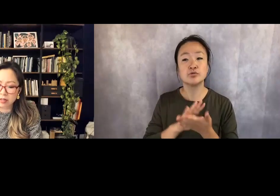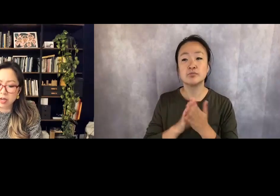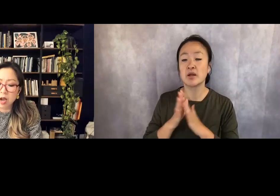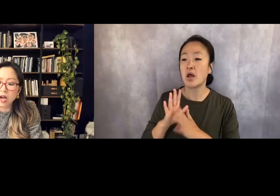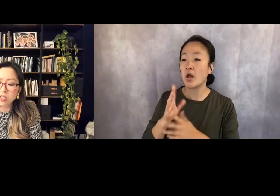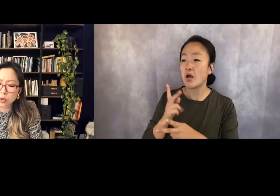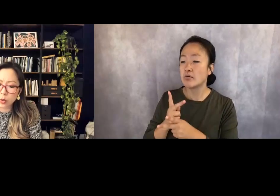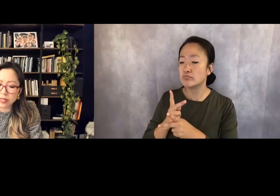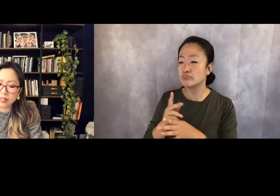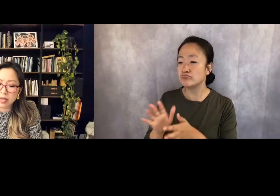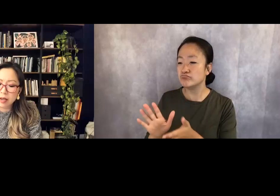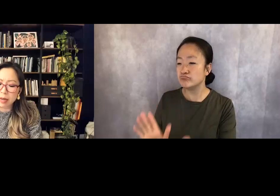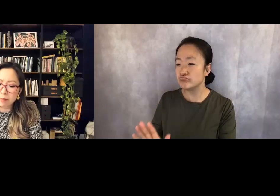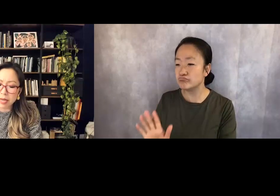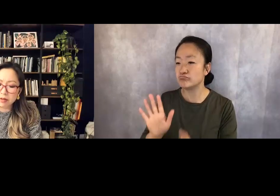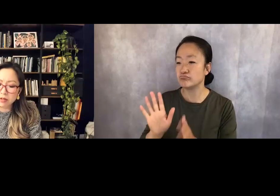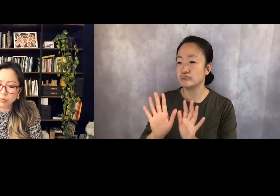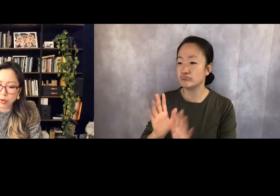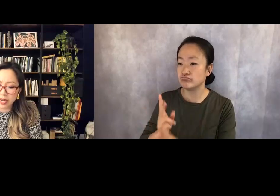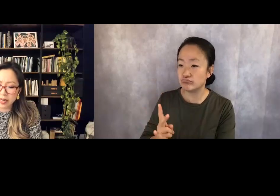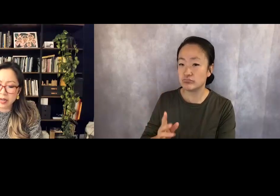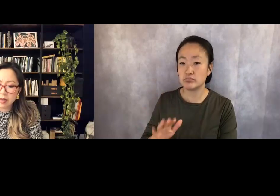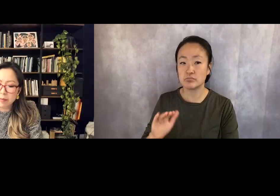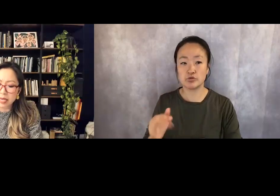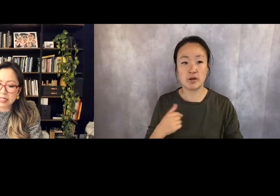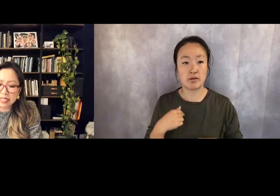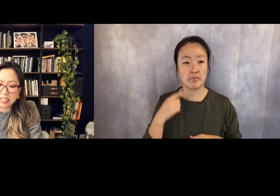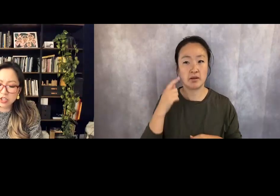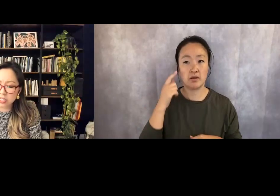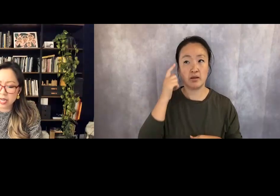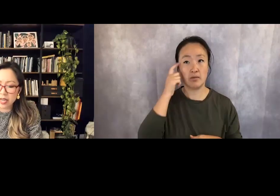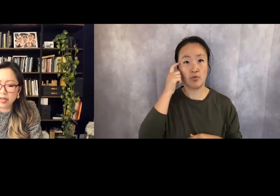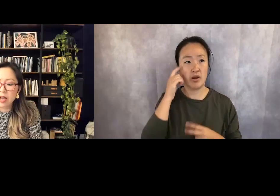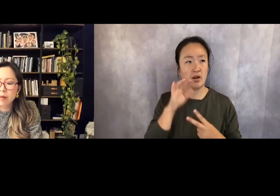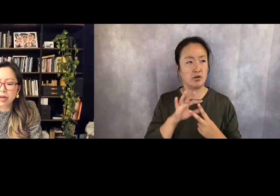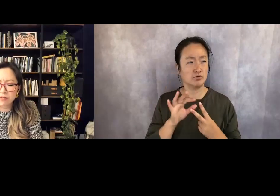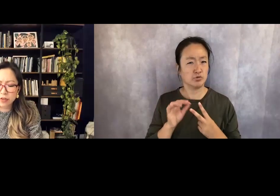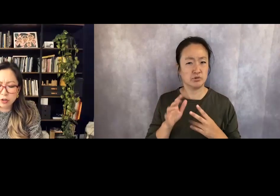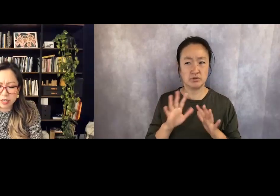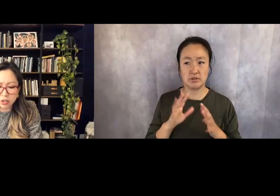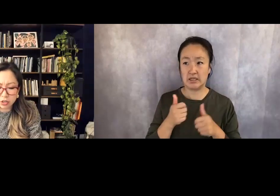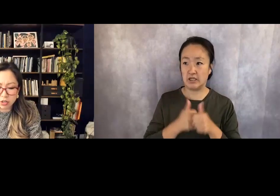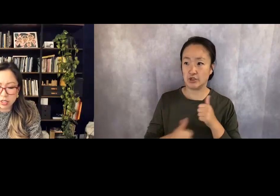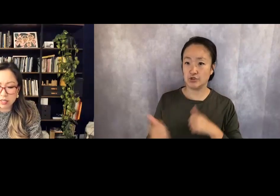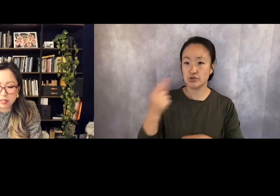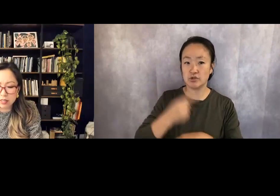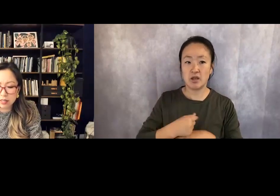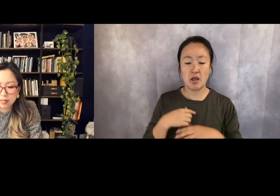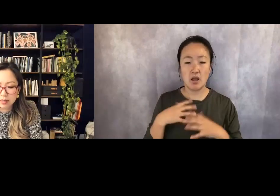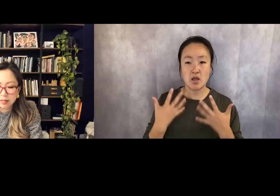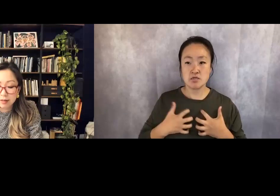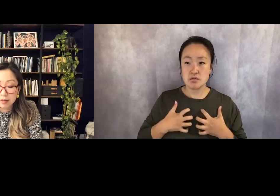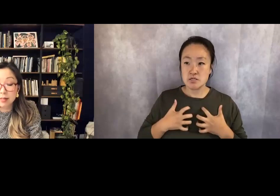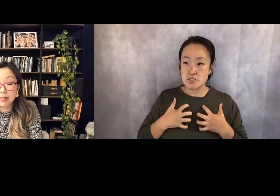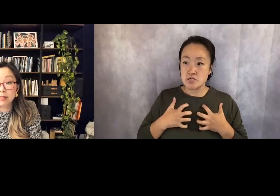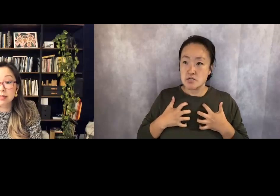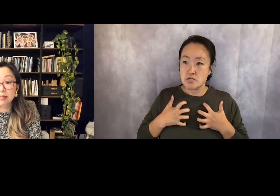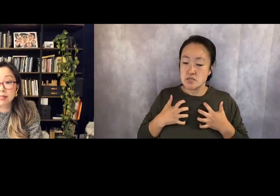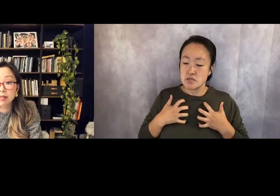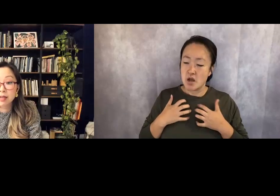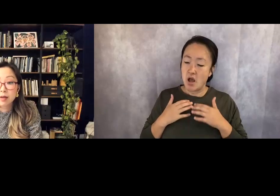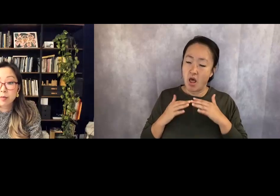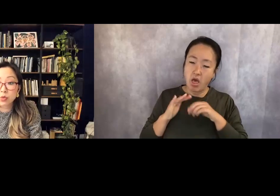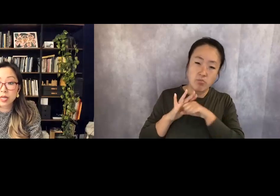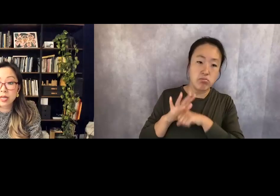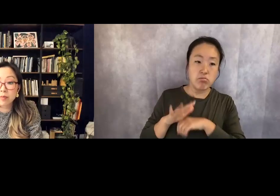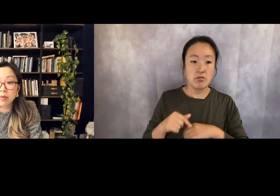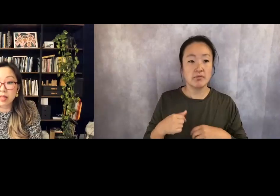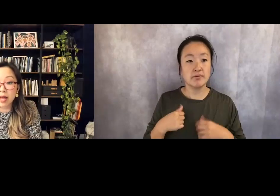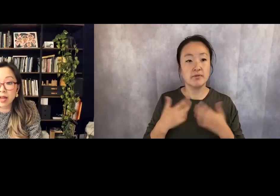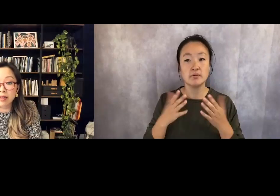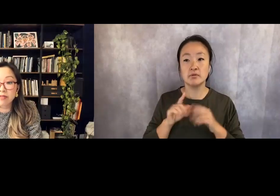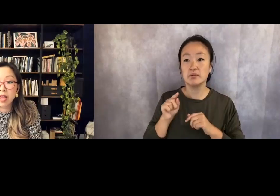a choice my mangled brain makes each day, my fury surges. The distance between him alive